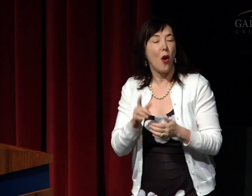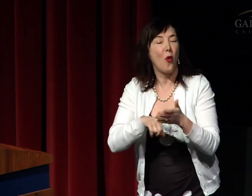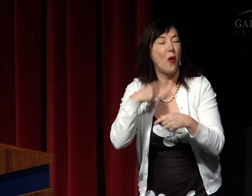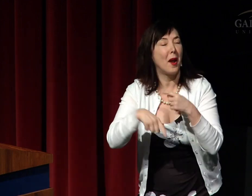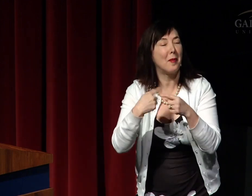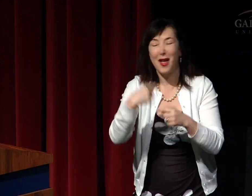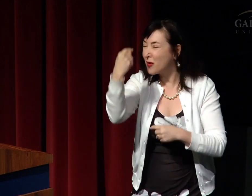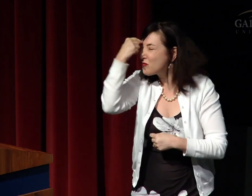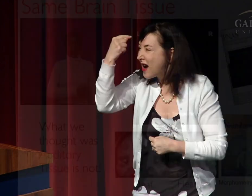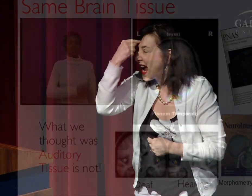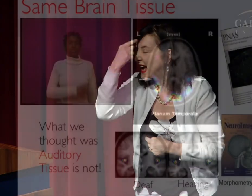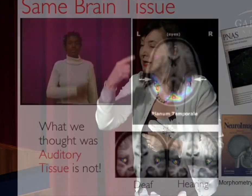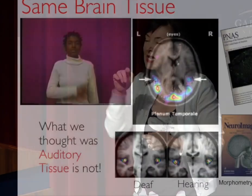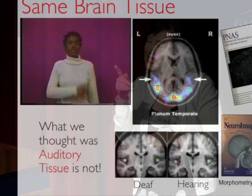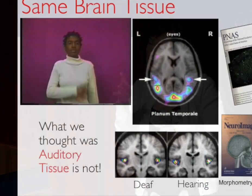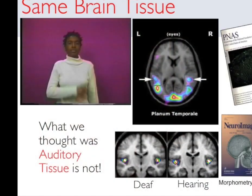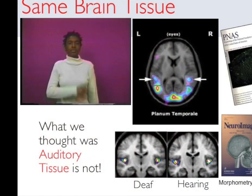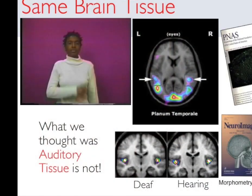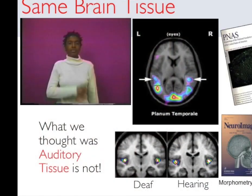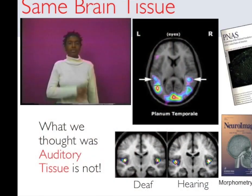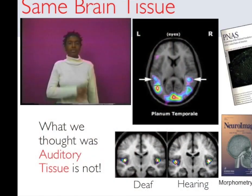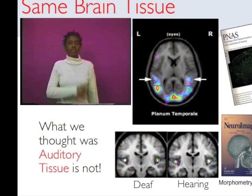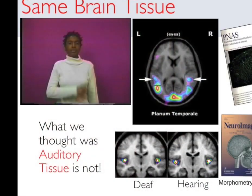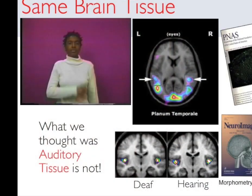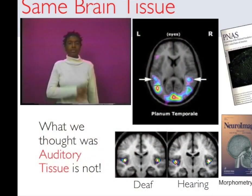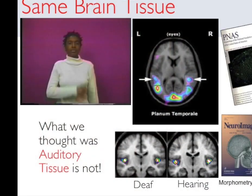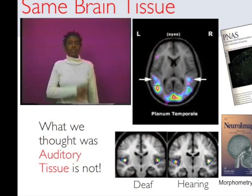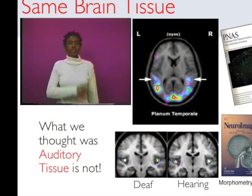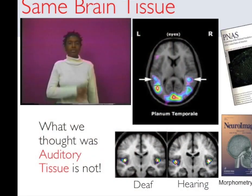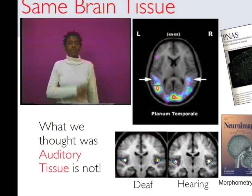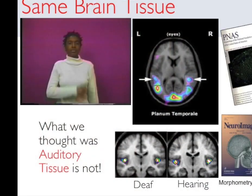People will ask about the brain tissue itself.